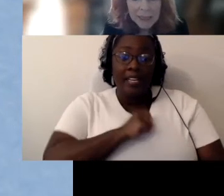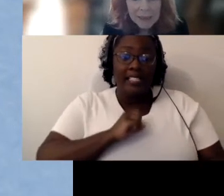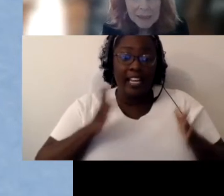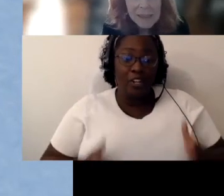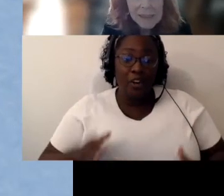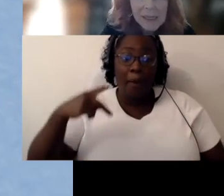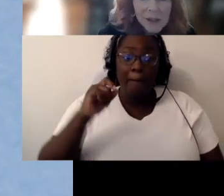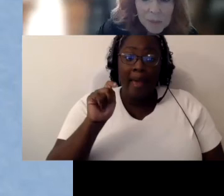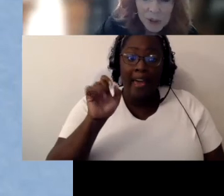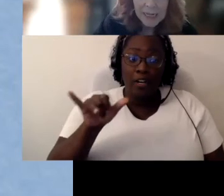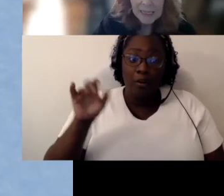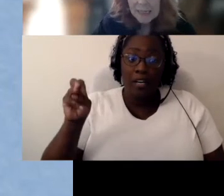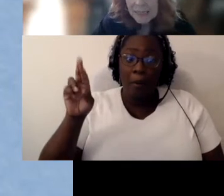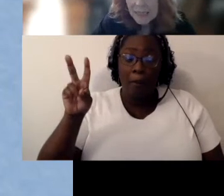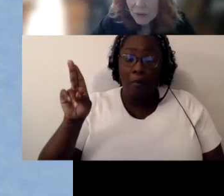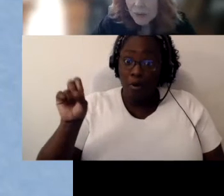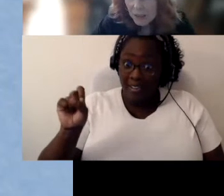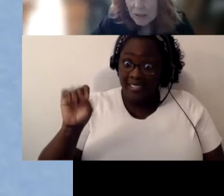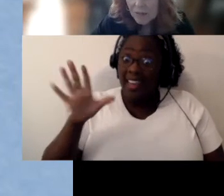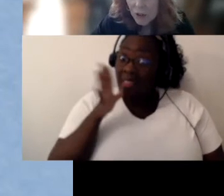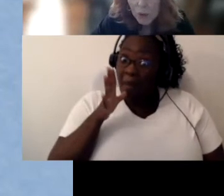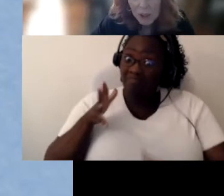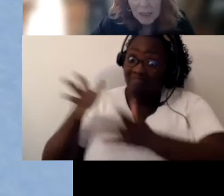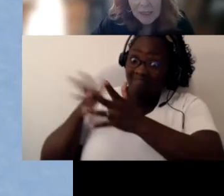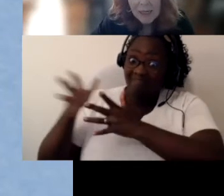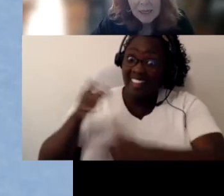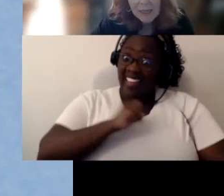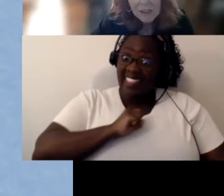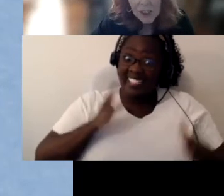to Senator Murray, and this is a result of her work.